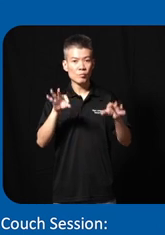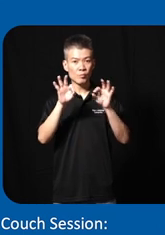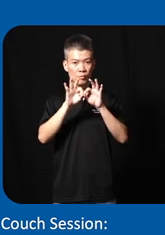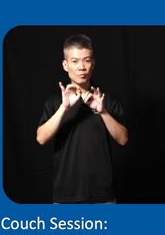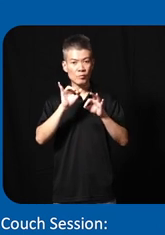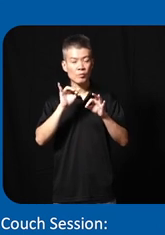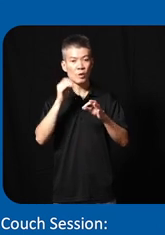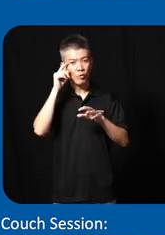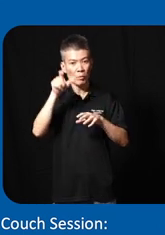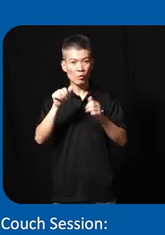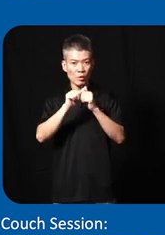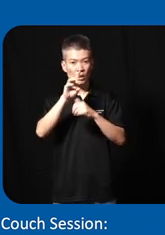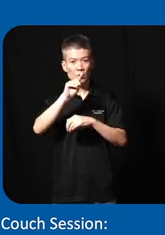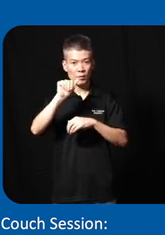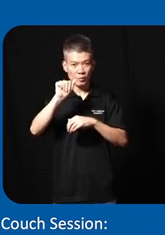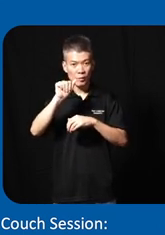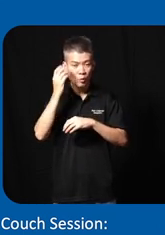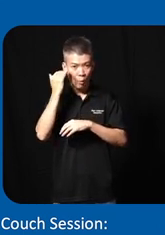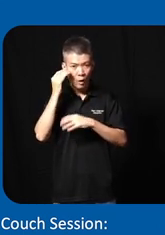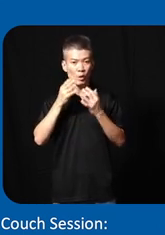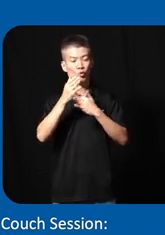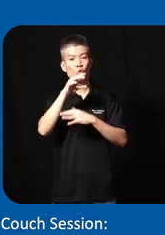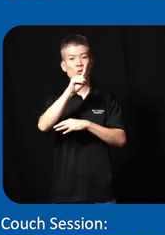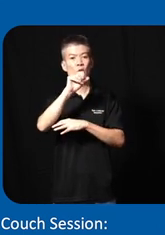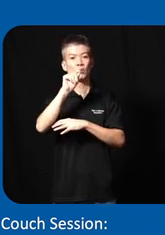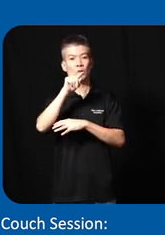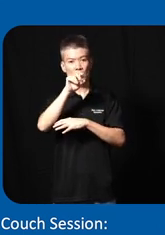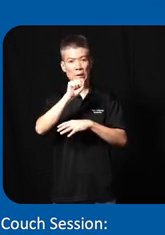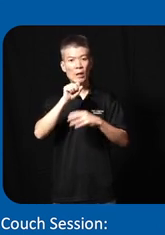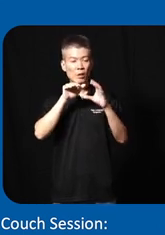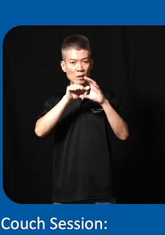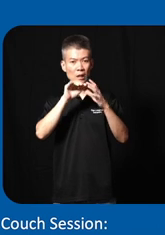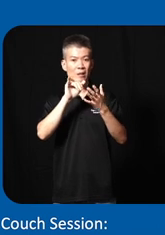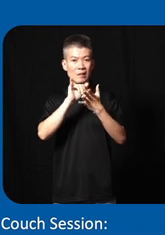especially for person with disabilities because through data they can access this kind of needs